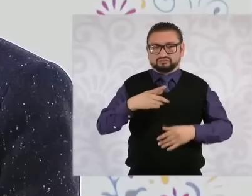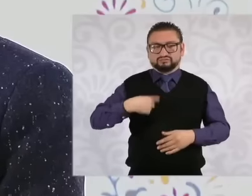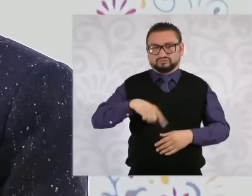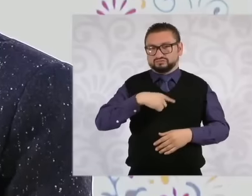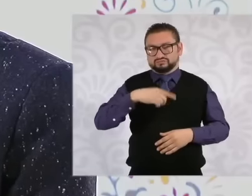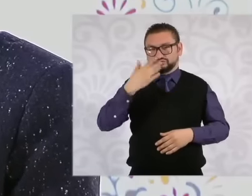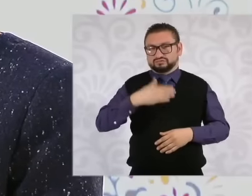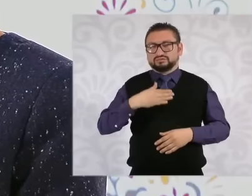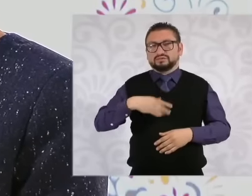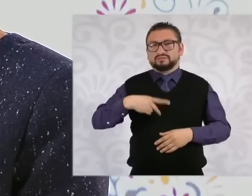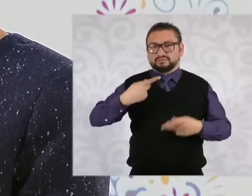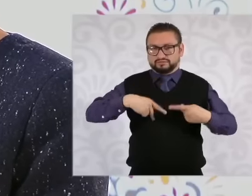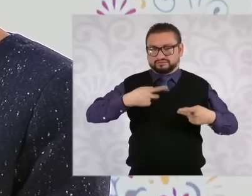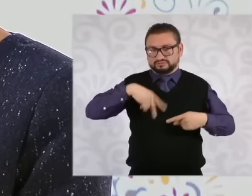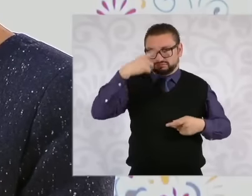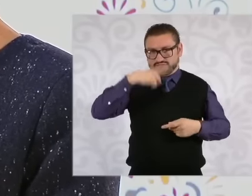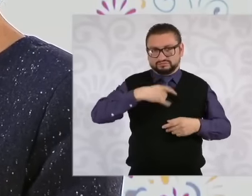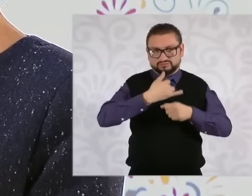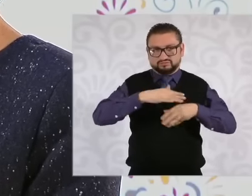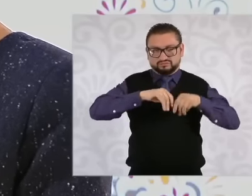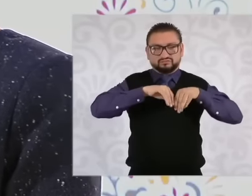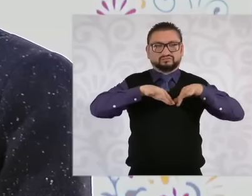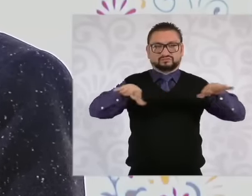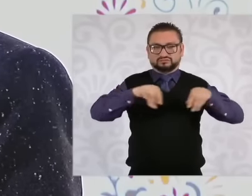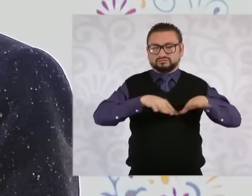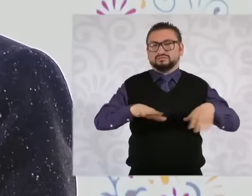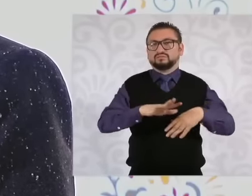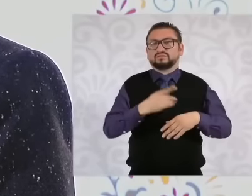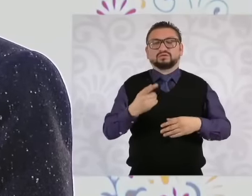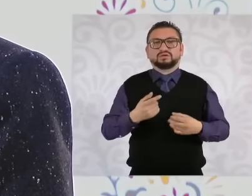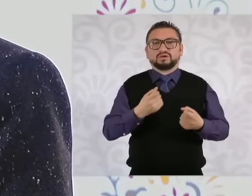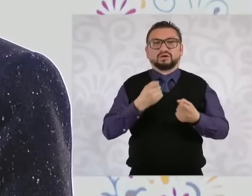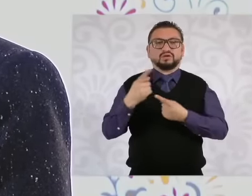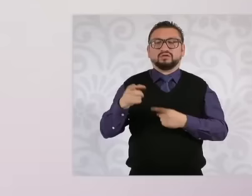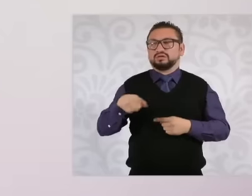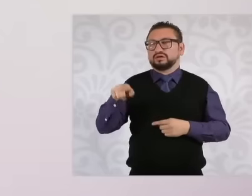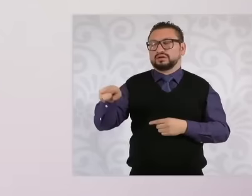Mexicans to be informed because now it turns out that the Lord is a victim, well,